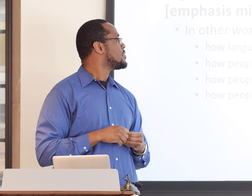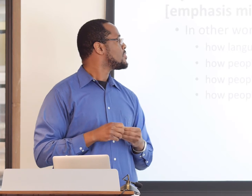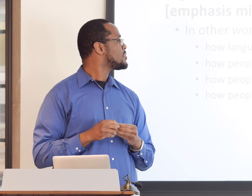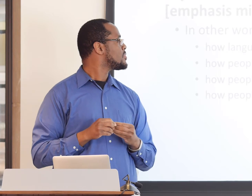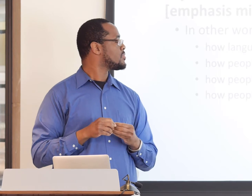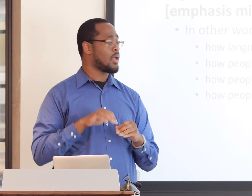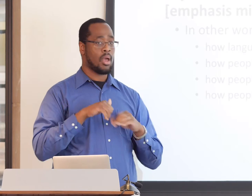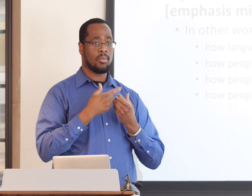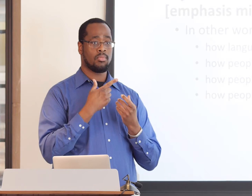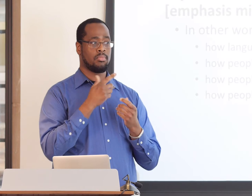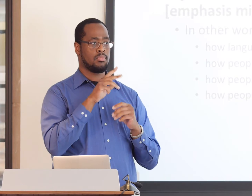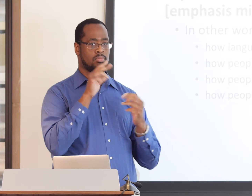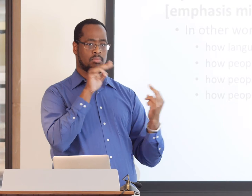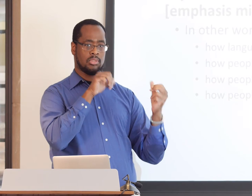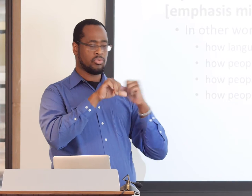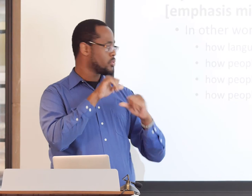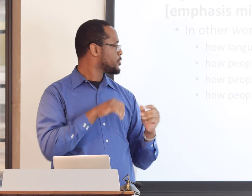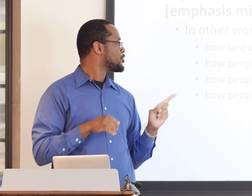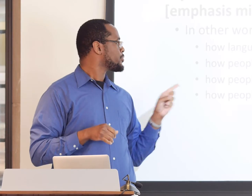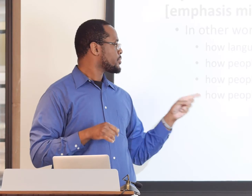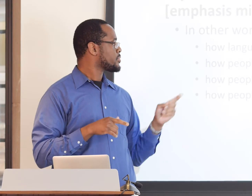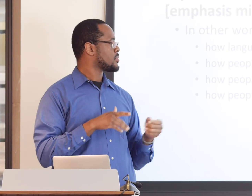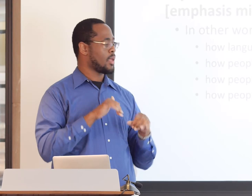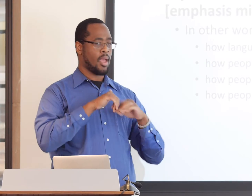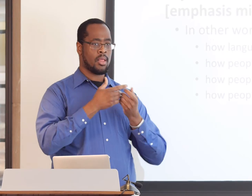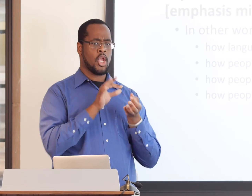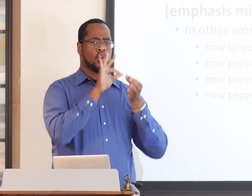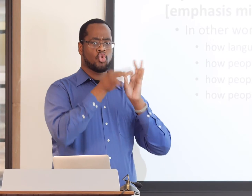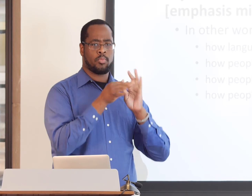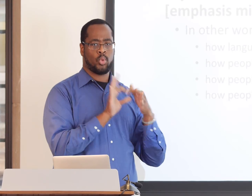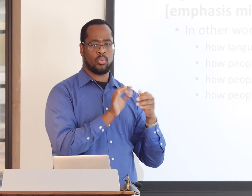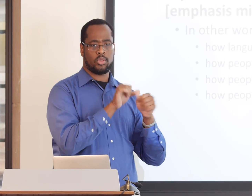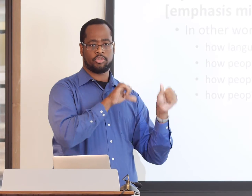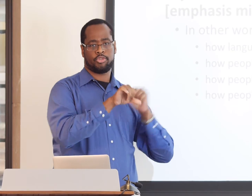to other communities, how people view each other,